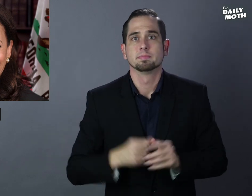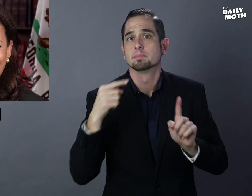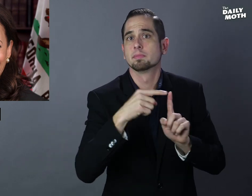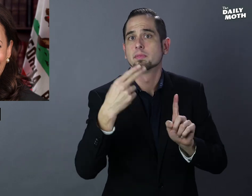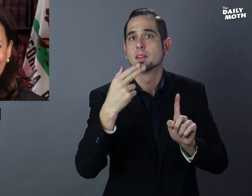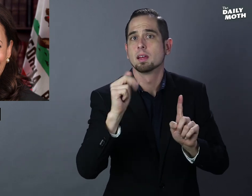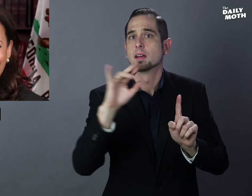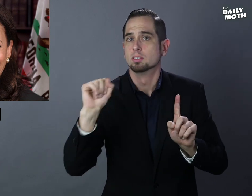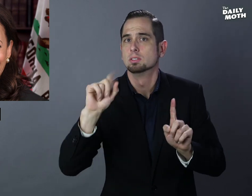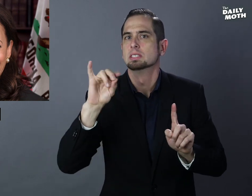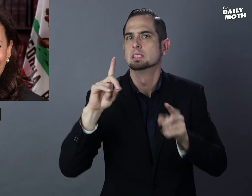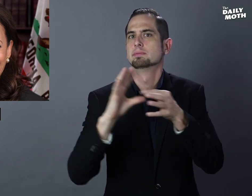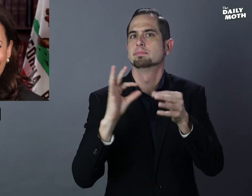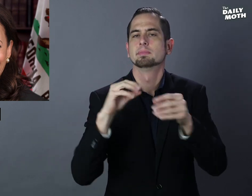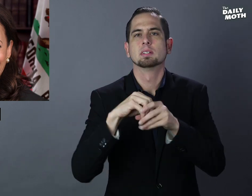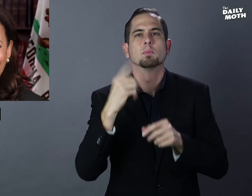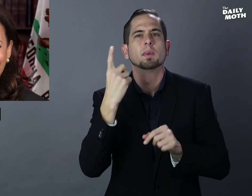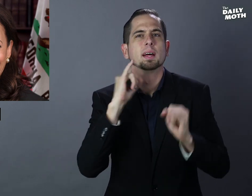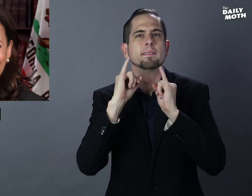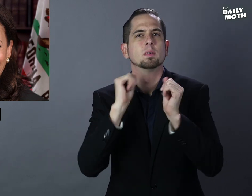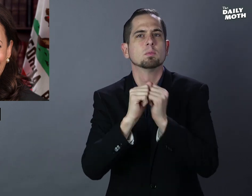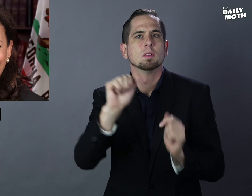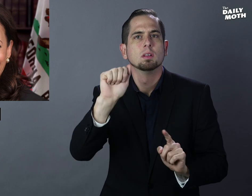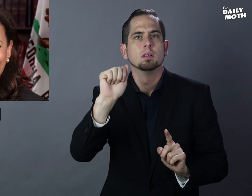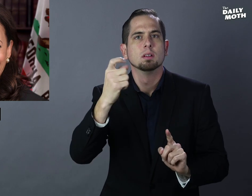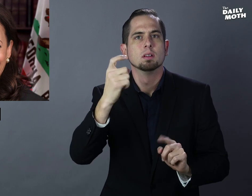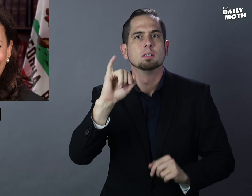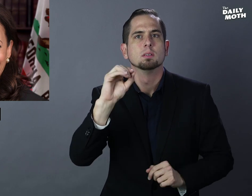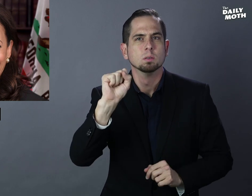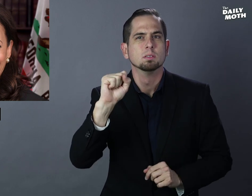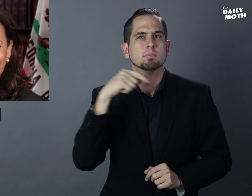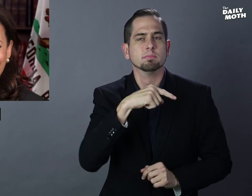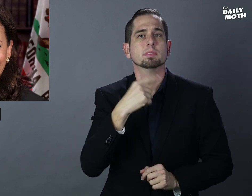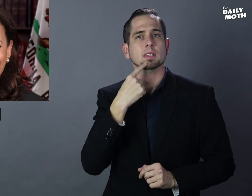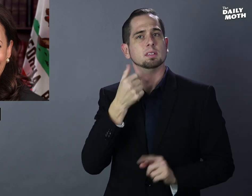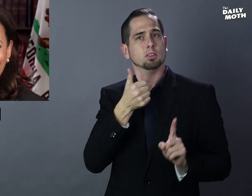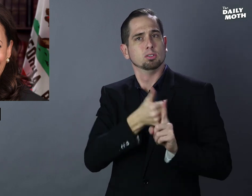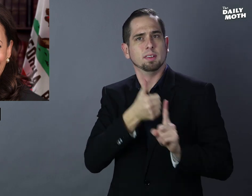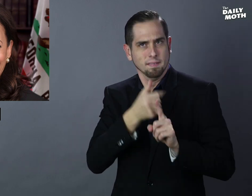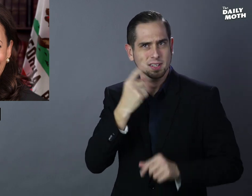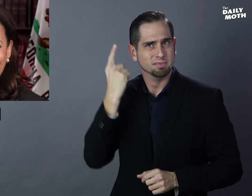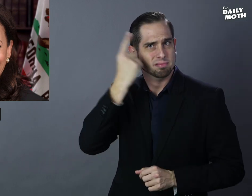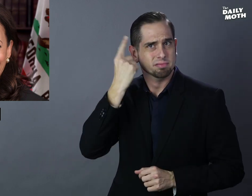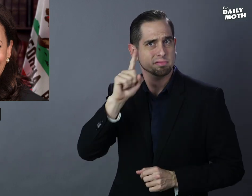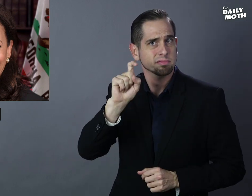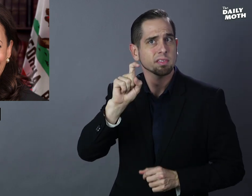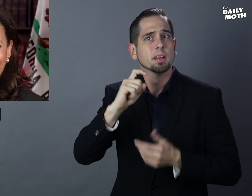Harris said in an interview with Axios that she wonders if